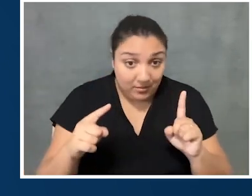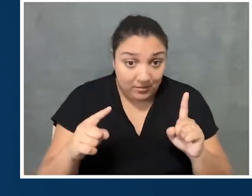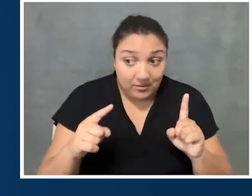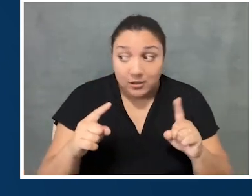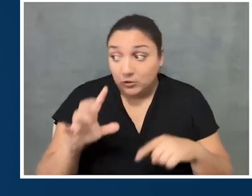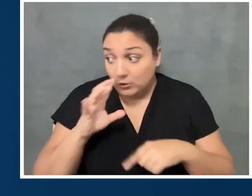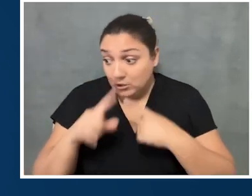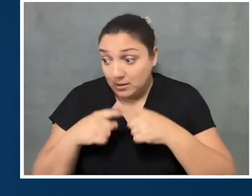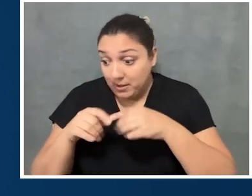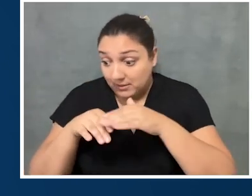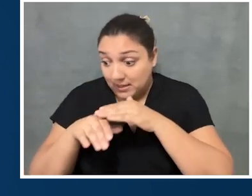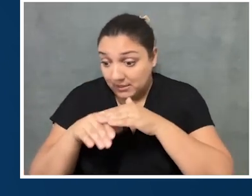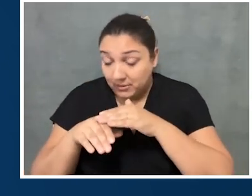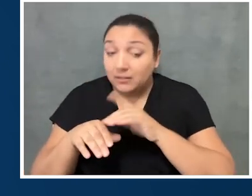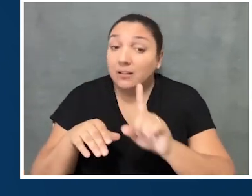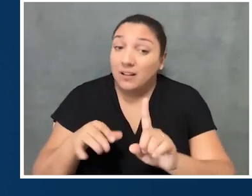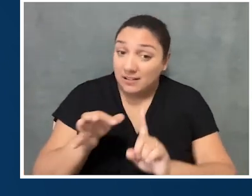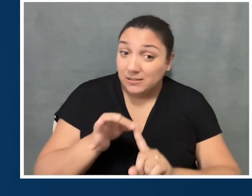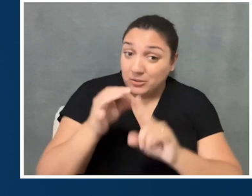Where when we talk about accessibility,